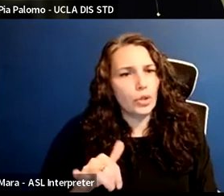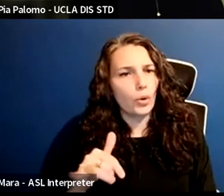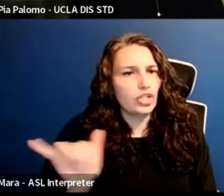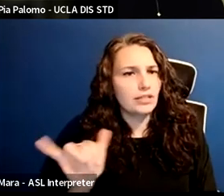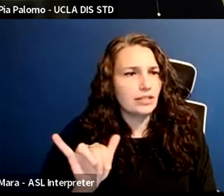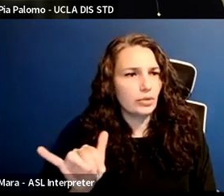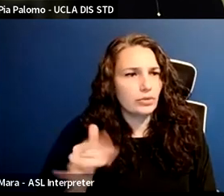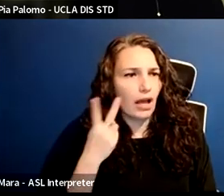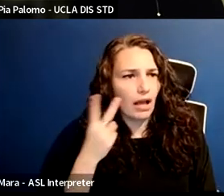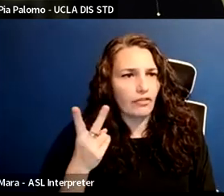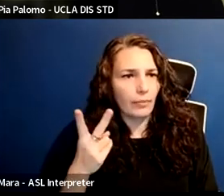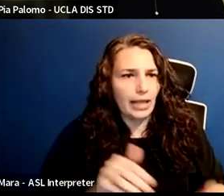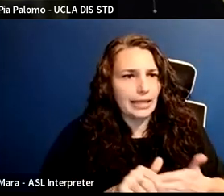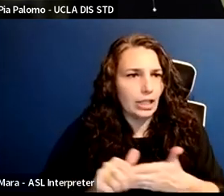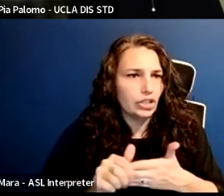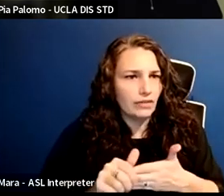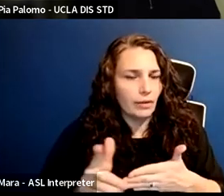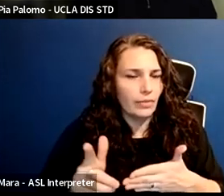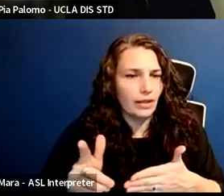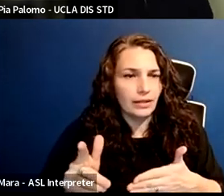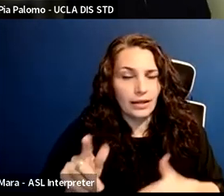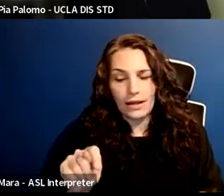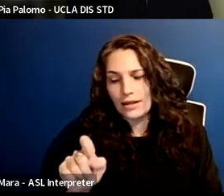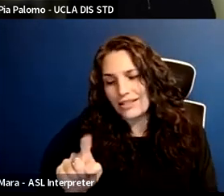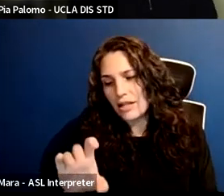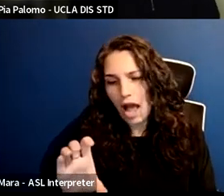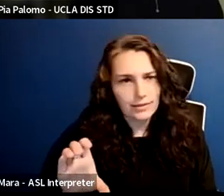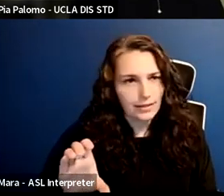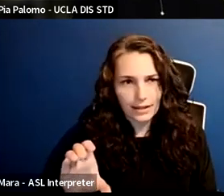and I guess my hope is that as leaders become more vulnerable,